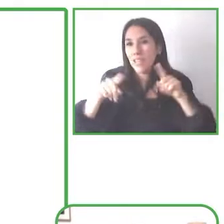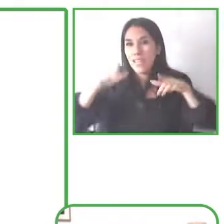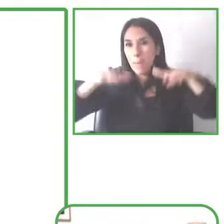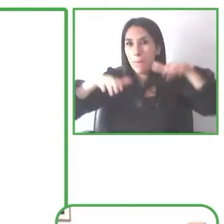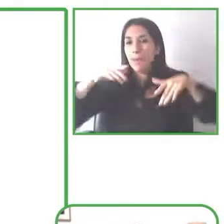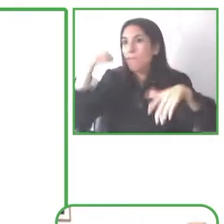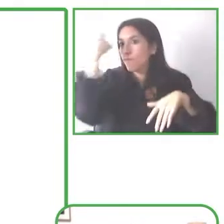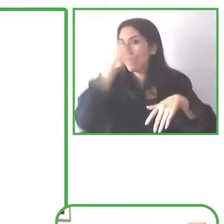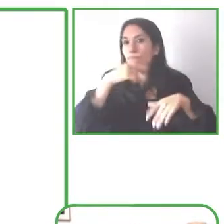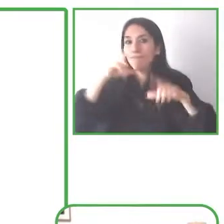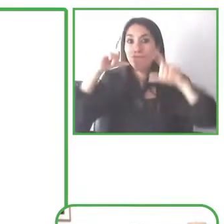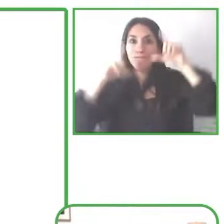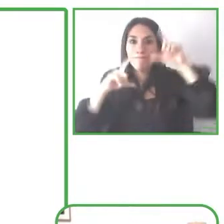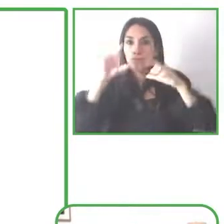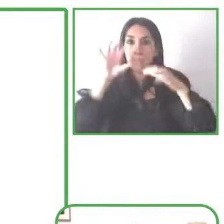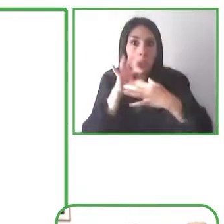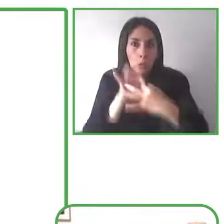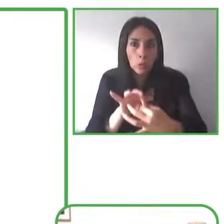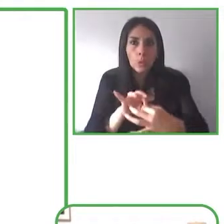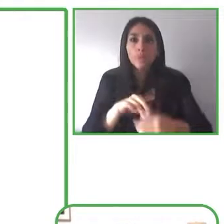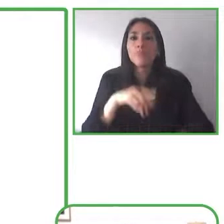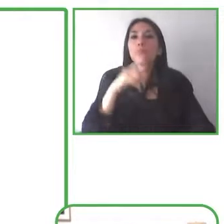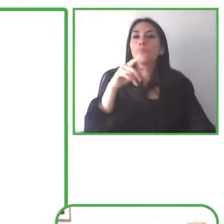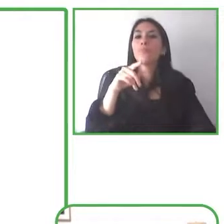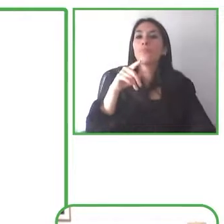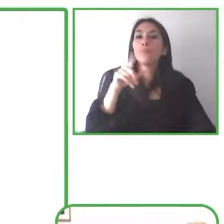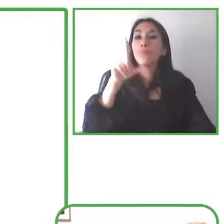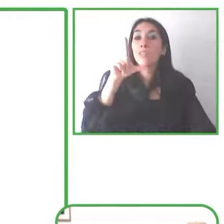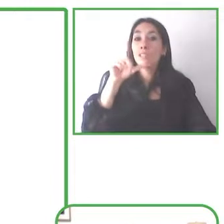beneficial for people who are blind and low vision I happen to use